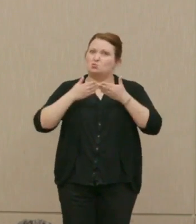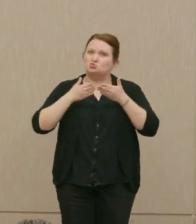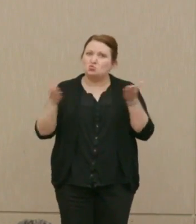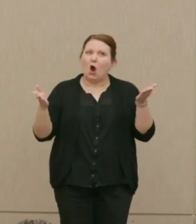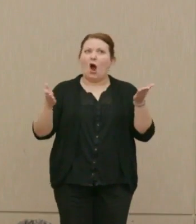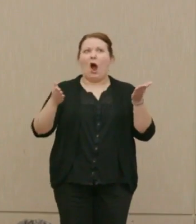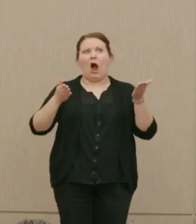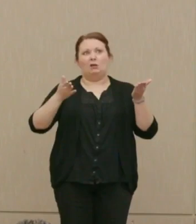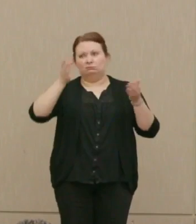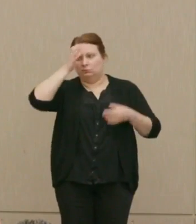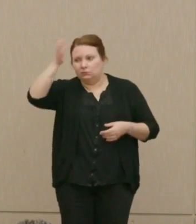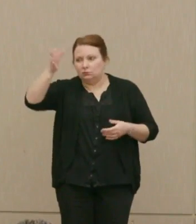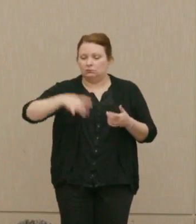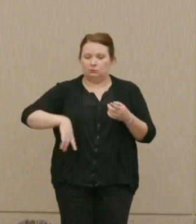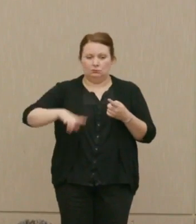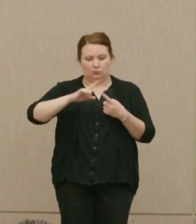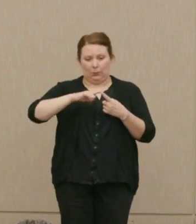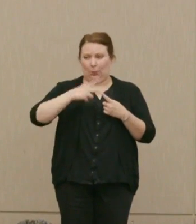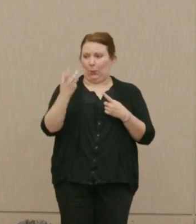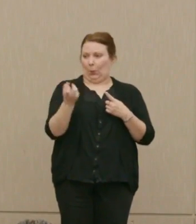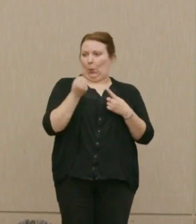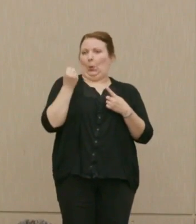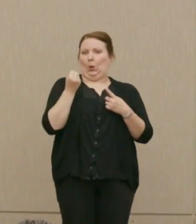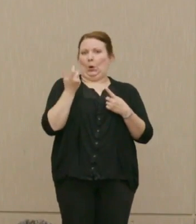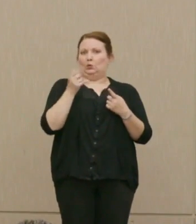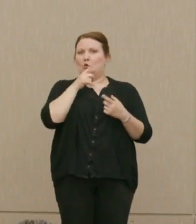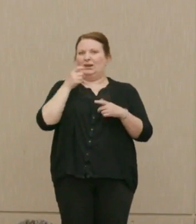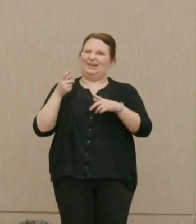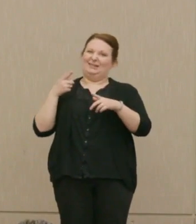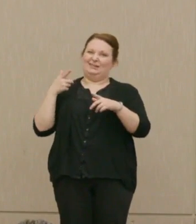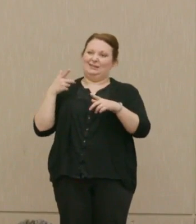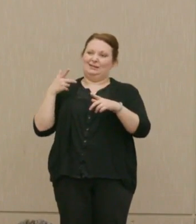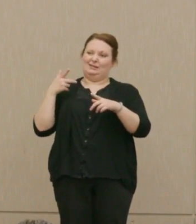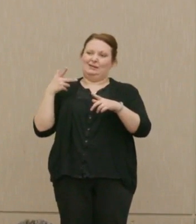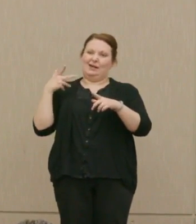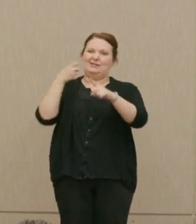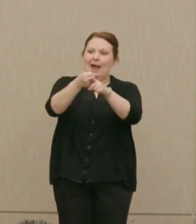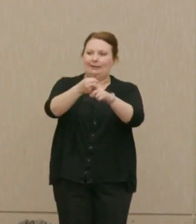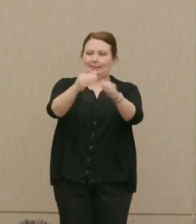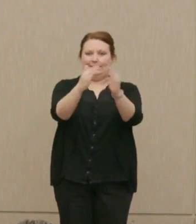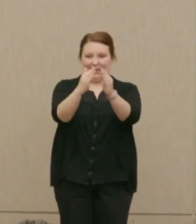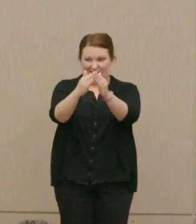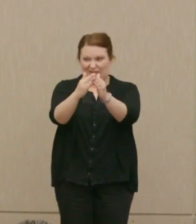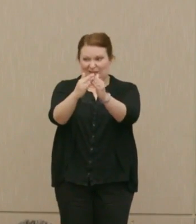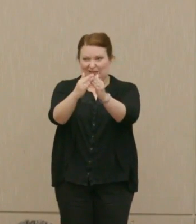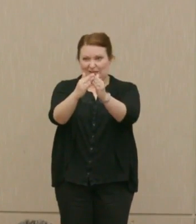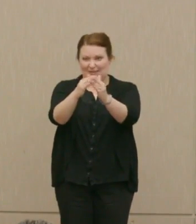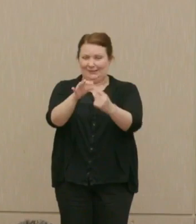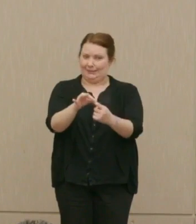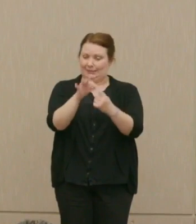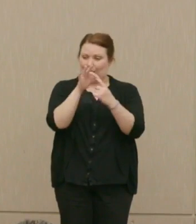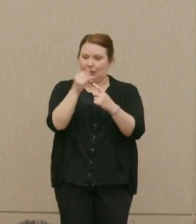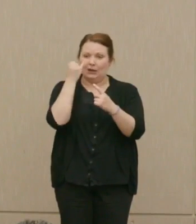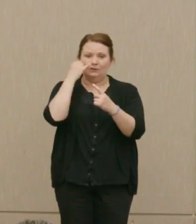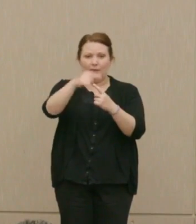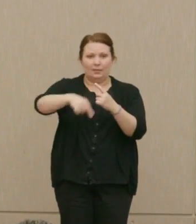Dr. Ellsberg: One was to withhold a tax from cities, especially if there's no military